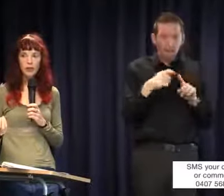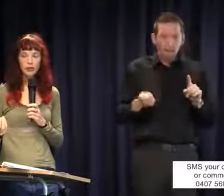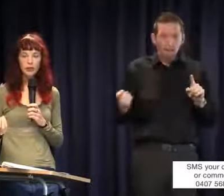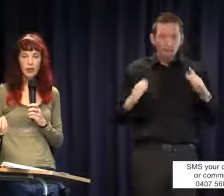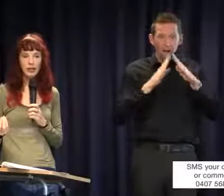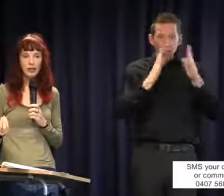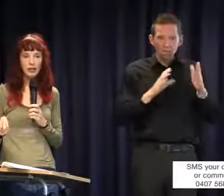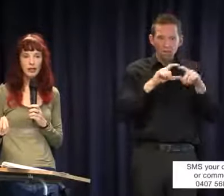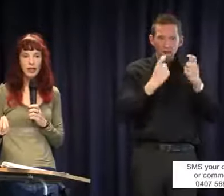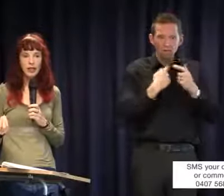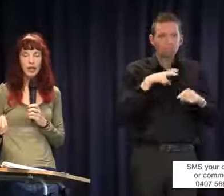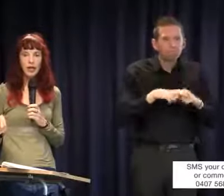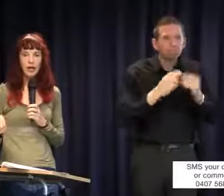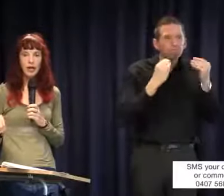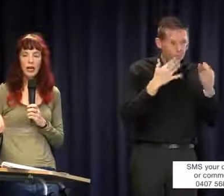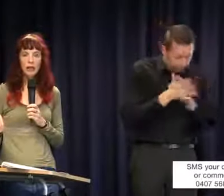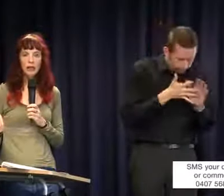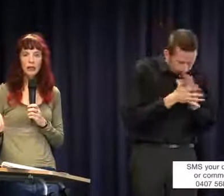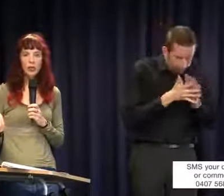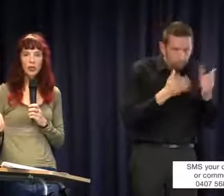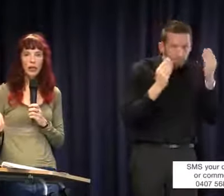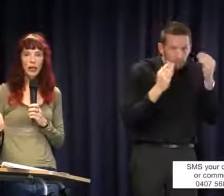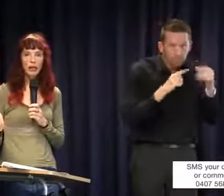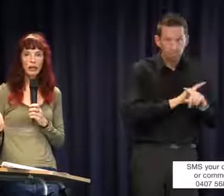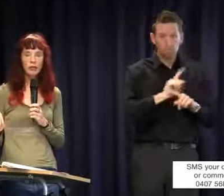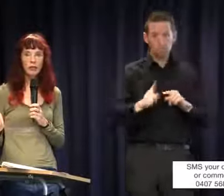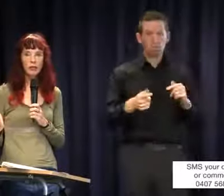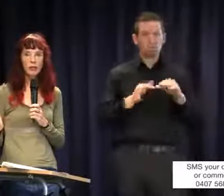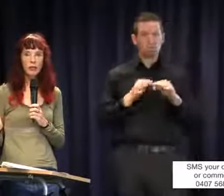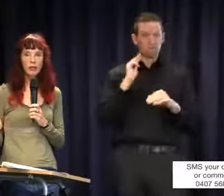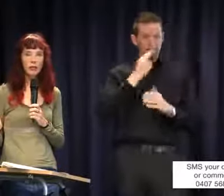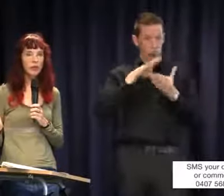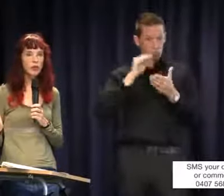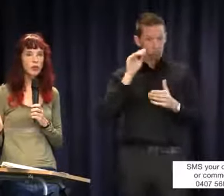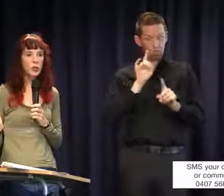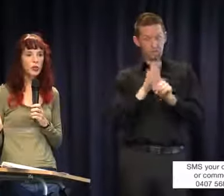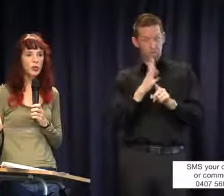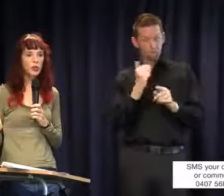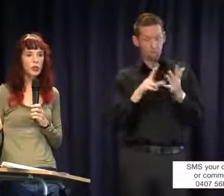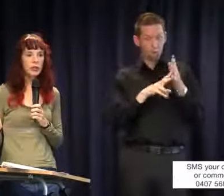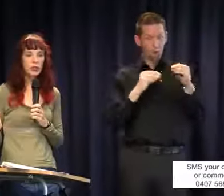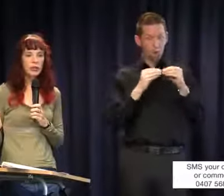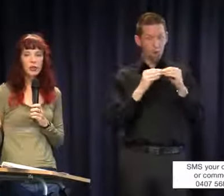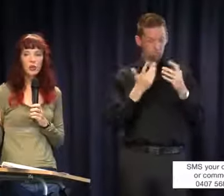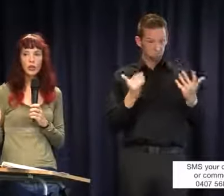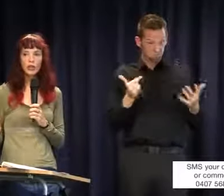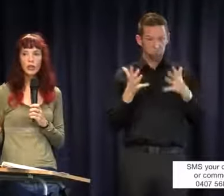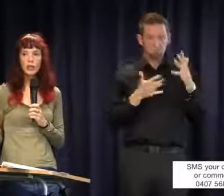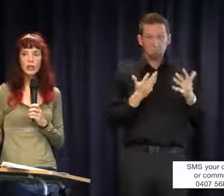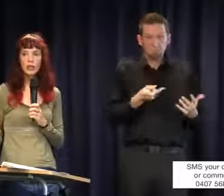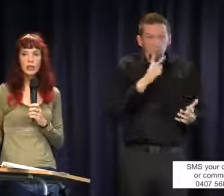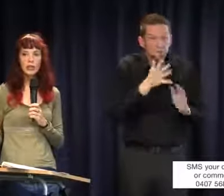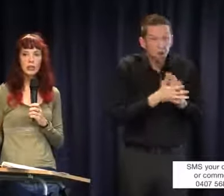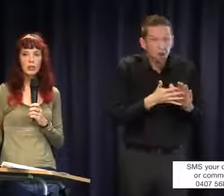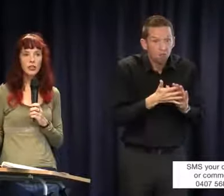classes, they might have an Auslan vocabulary of 200 signs. You can clearly see that that's